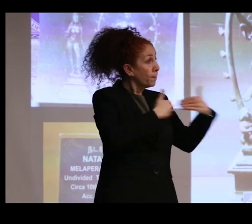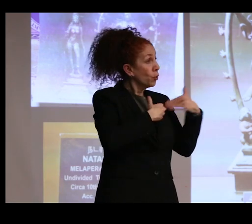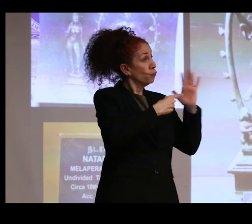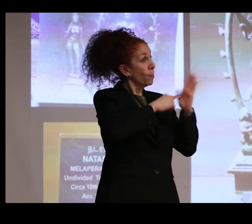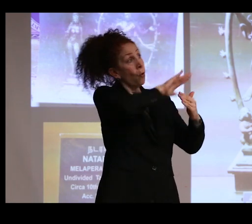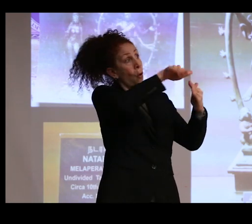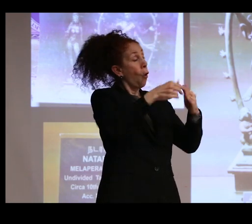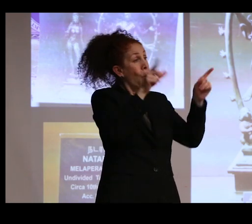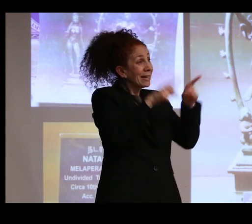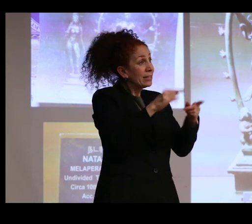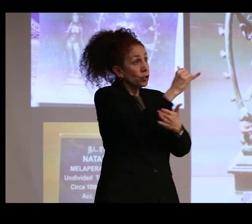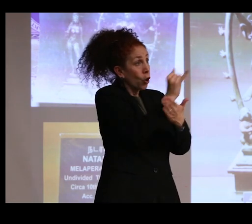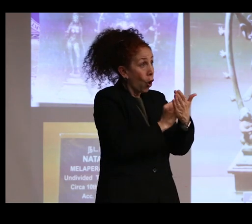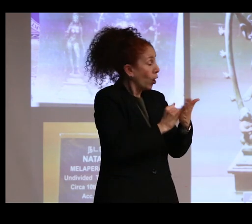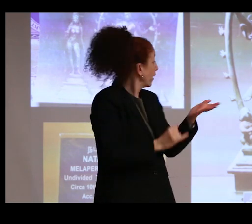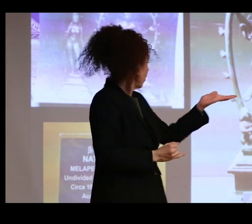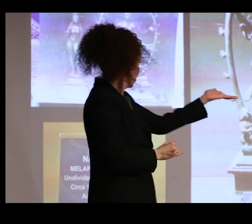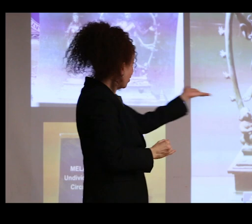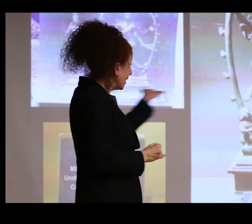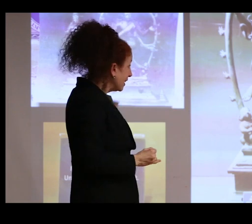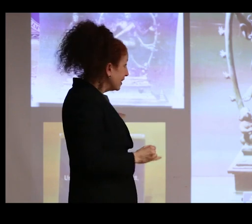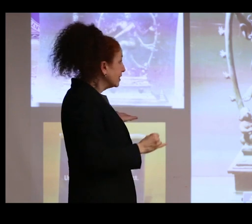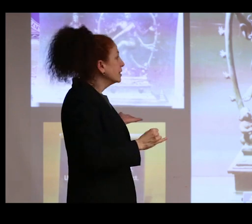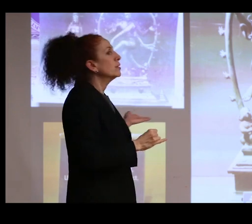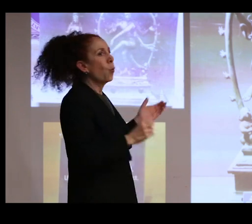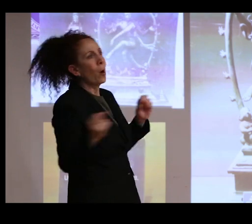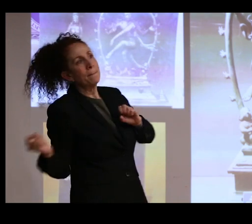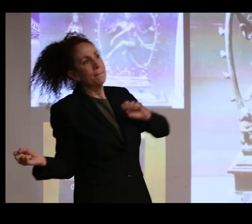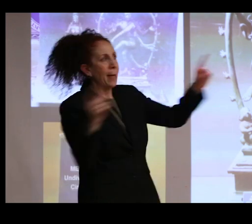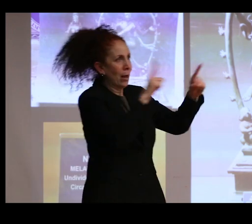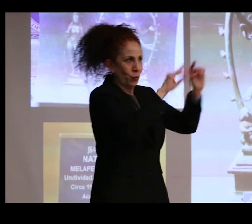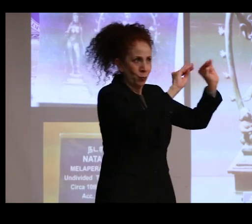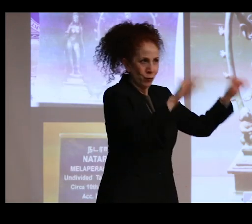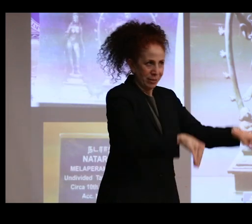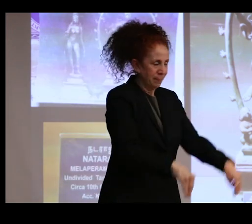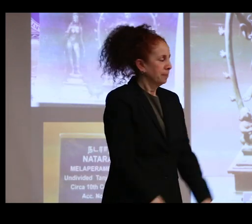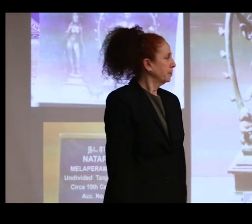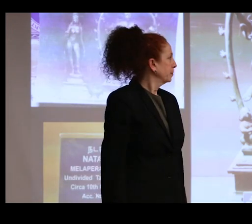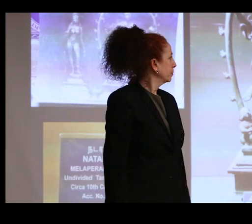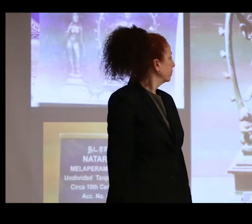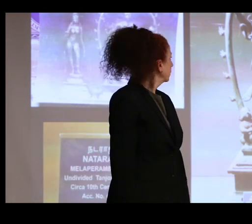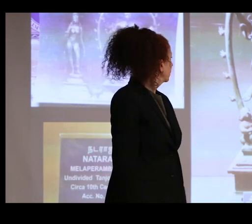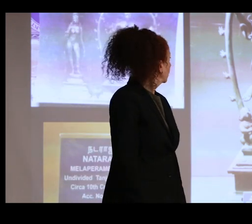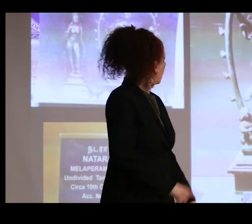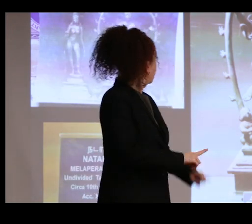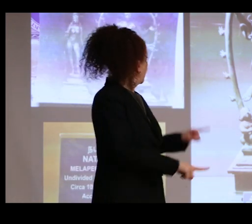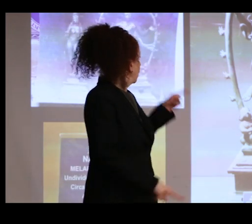history, these bronzes then came to the museum. But this mutilation and replacement argument